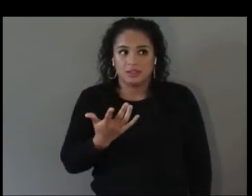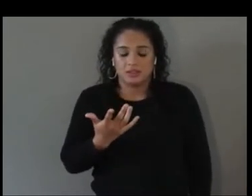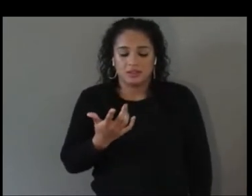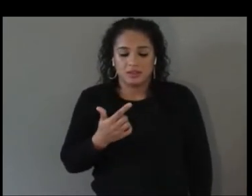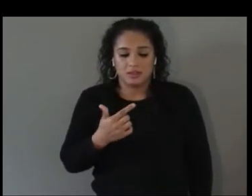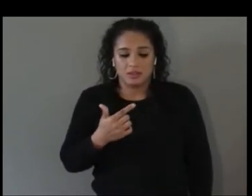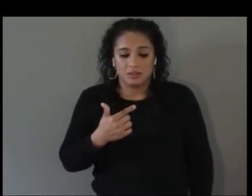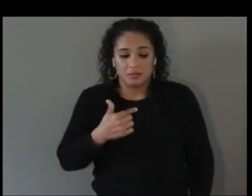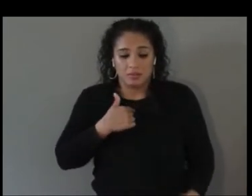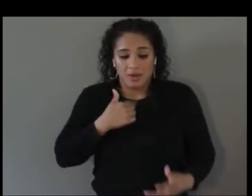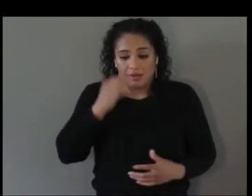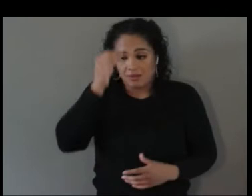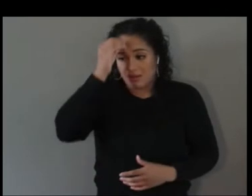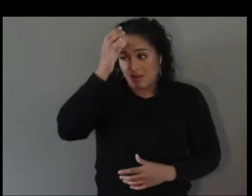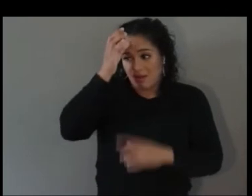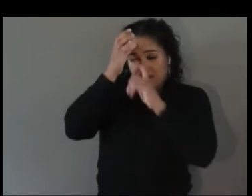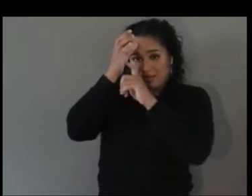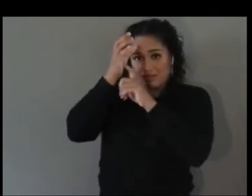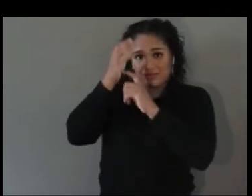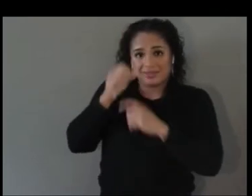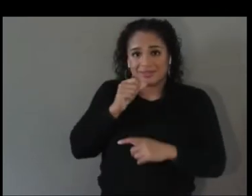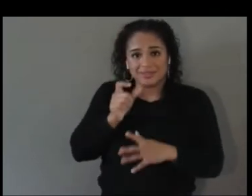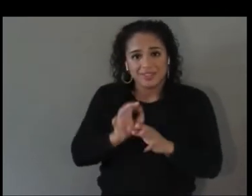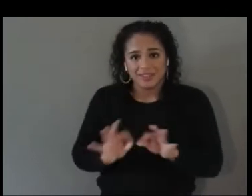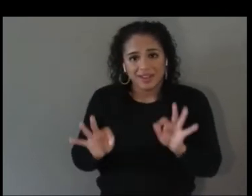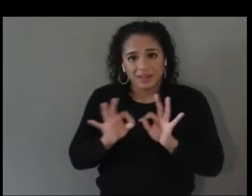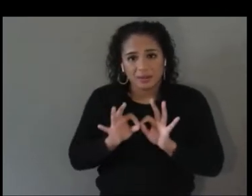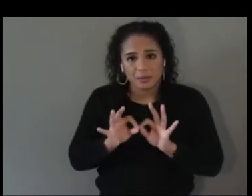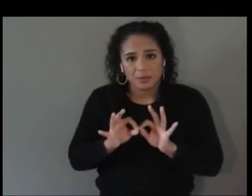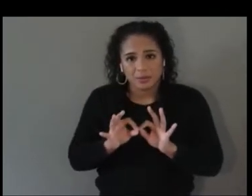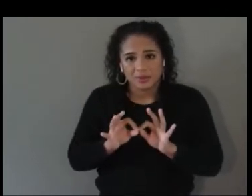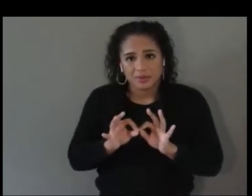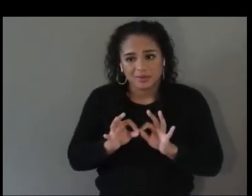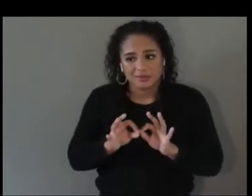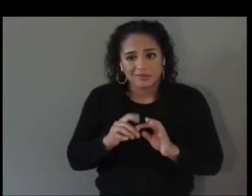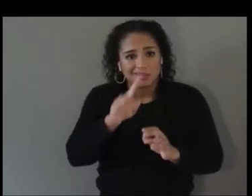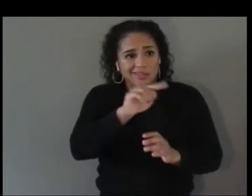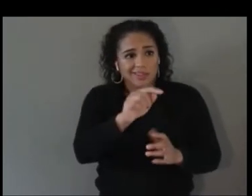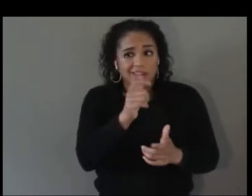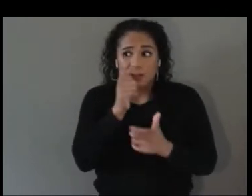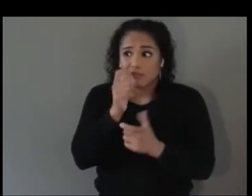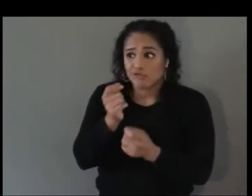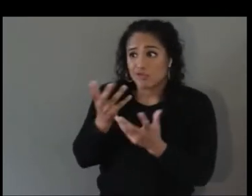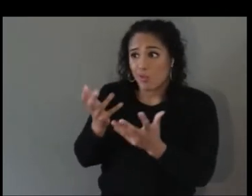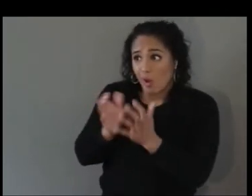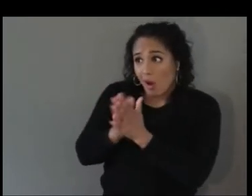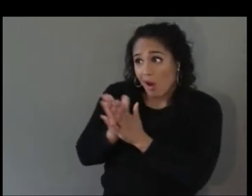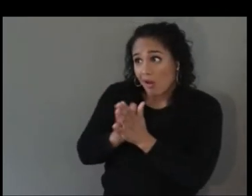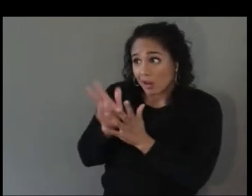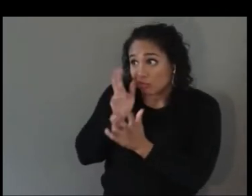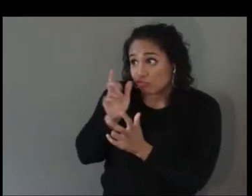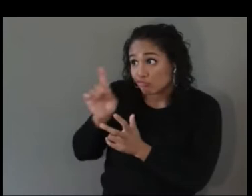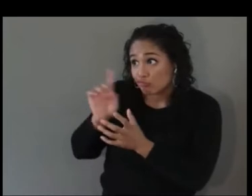valuable and no one was interested in listening to what I had to say, the stories I wanted to tell,